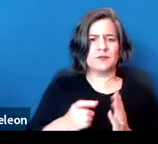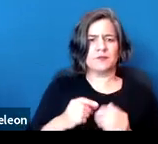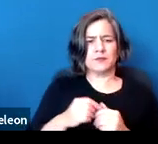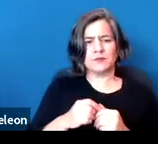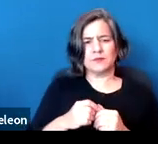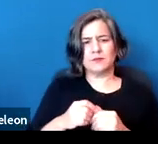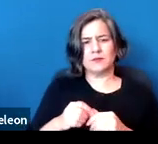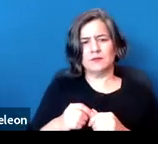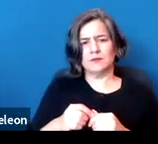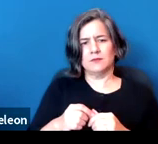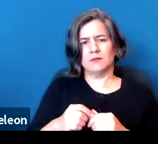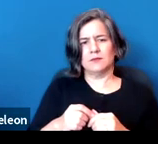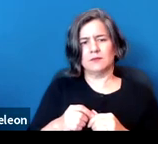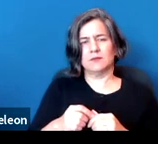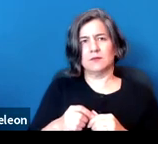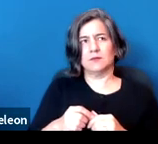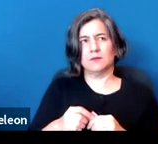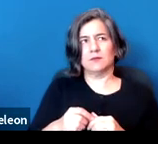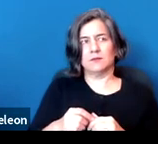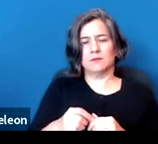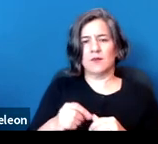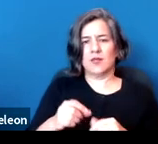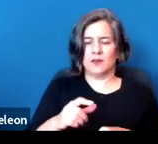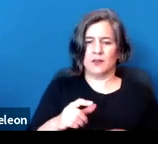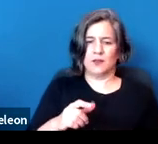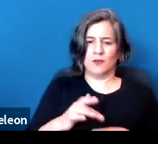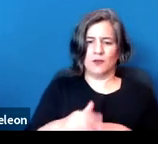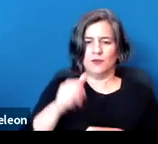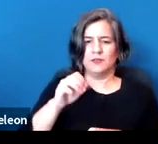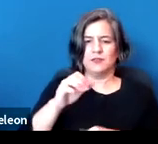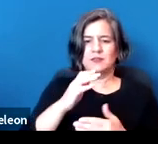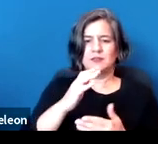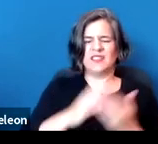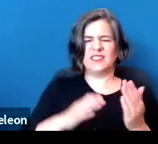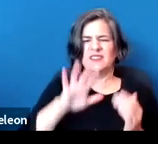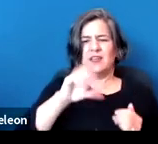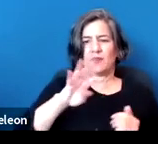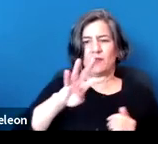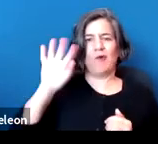for the earliest disability discrimination law, Section 504, back in the '70s.